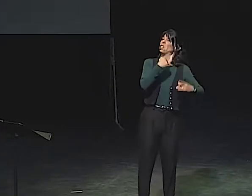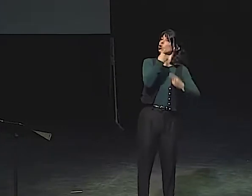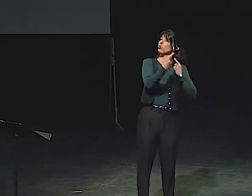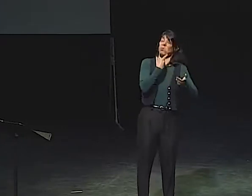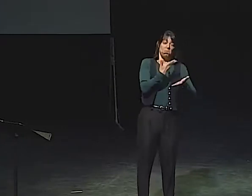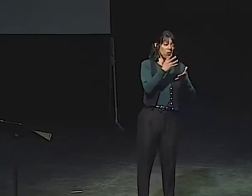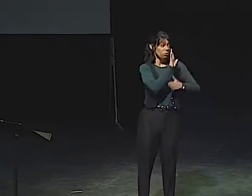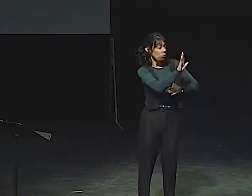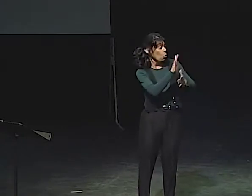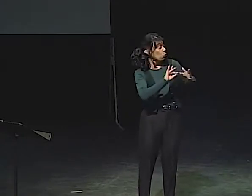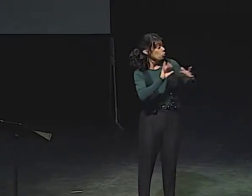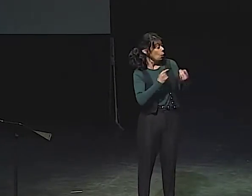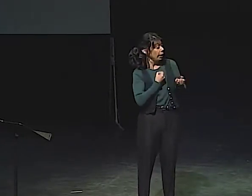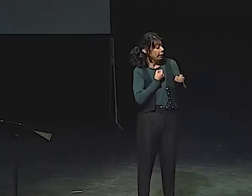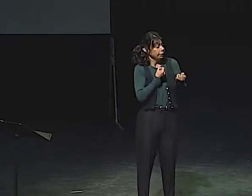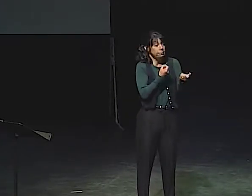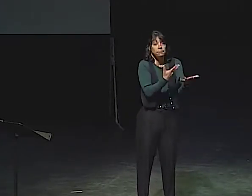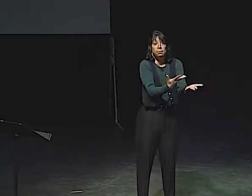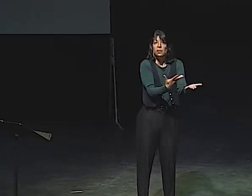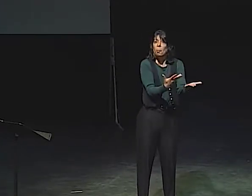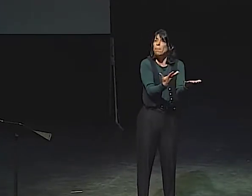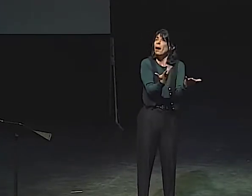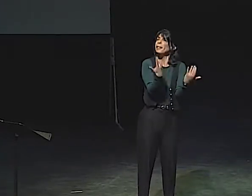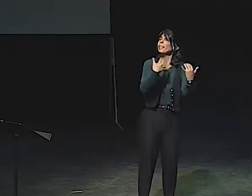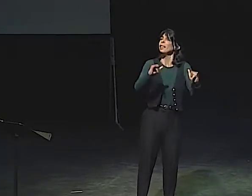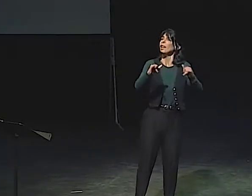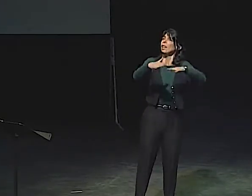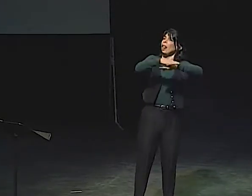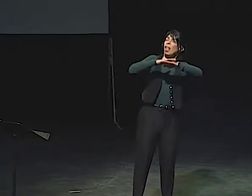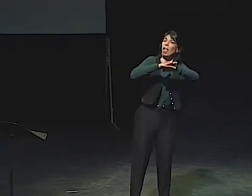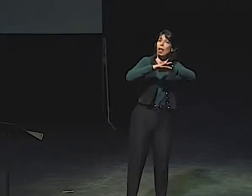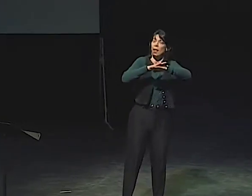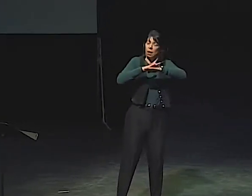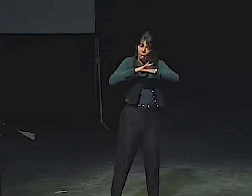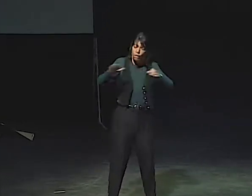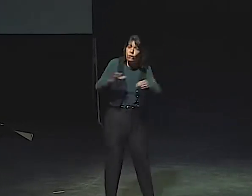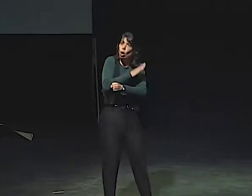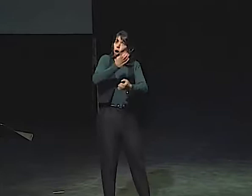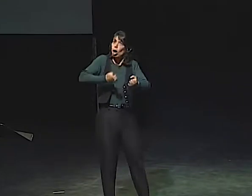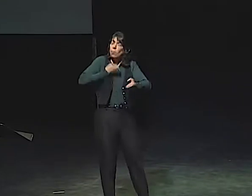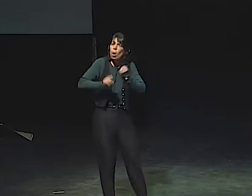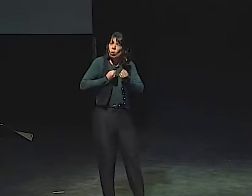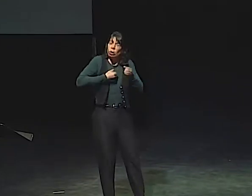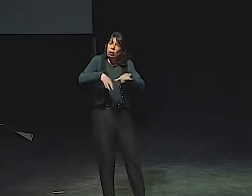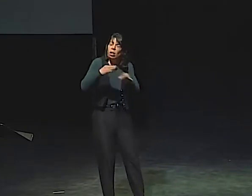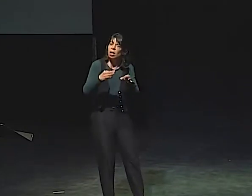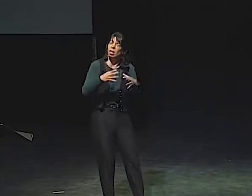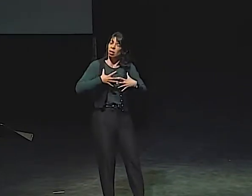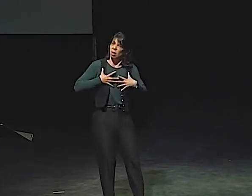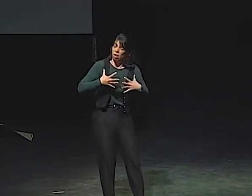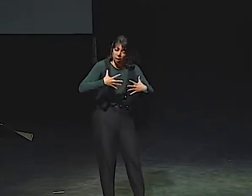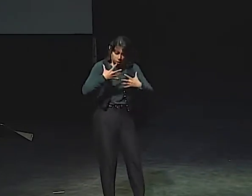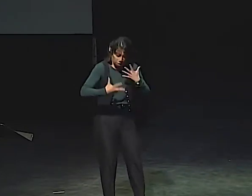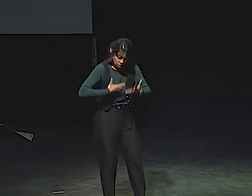IF WE MET IN PERSON, SHE COULD TELL HER STORY, BUT IT WOULD STILL BE SURFACE.